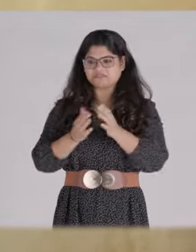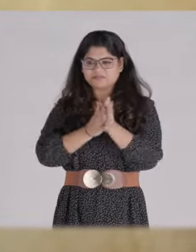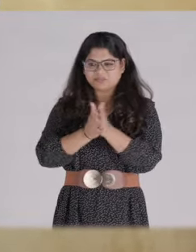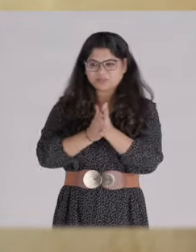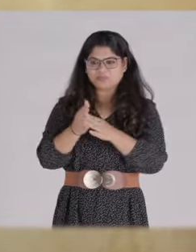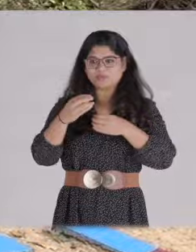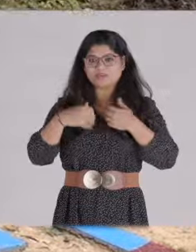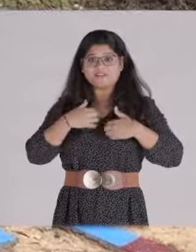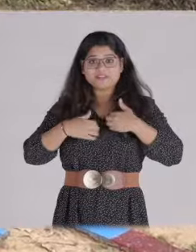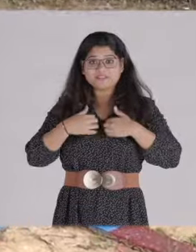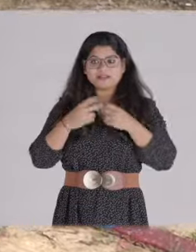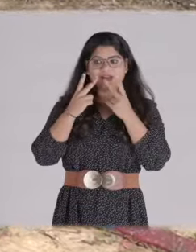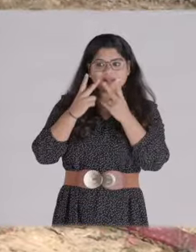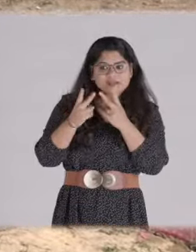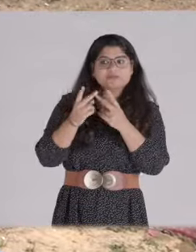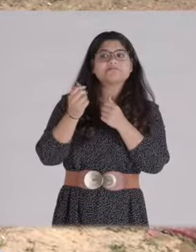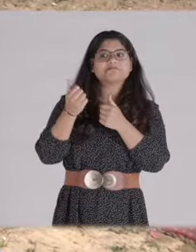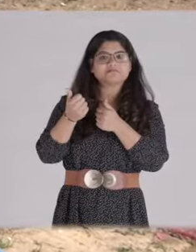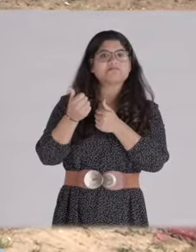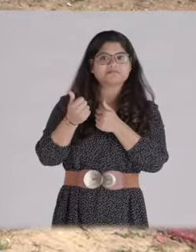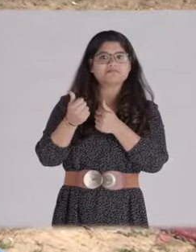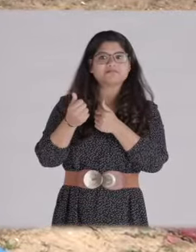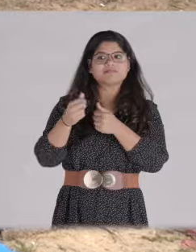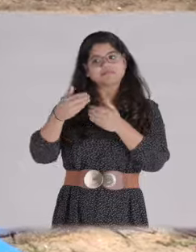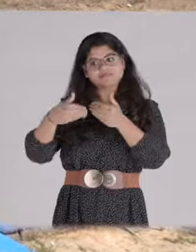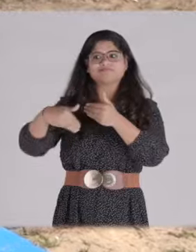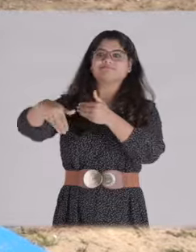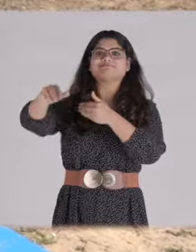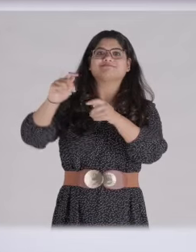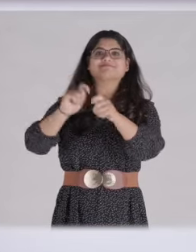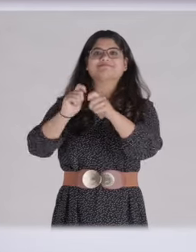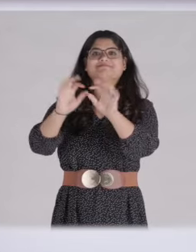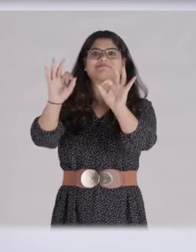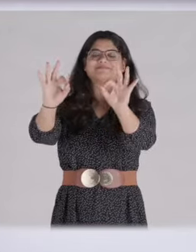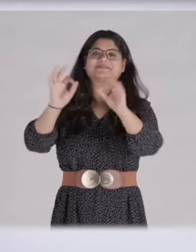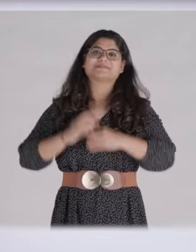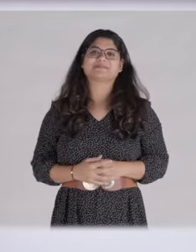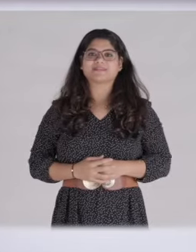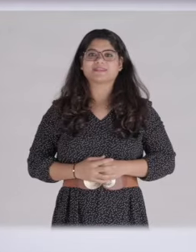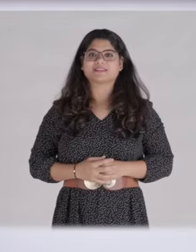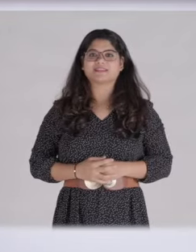But as I saw and judged for myself,